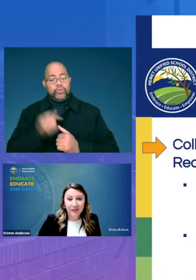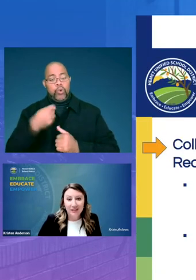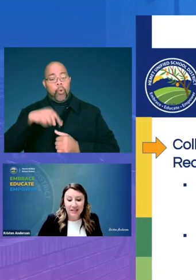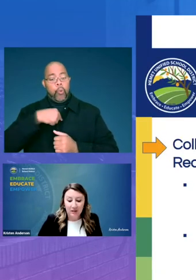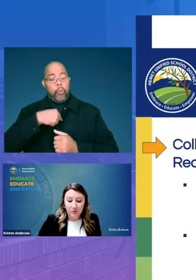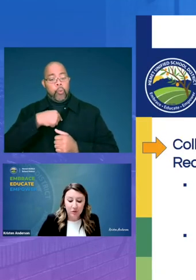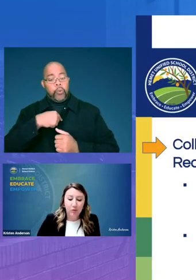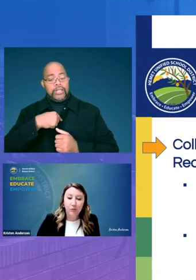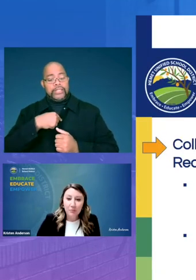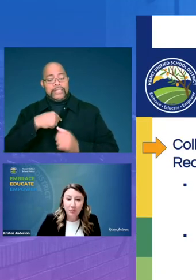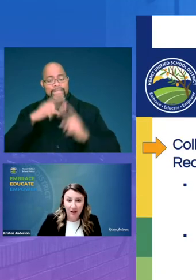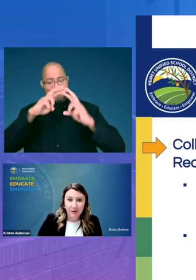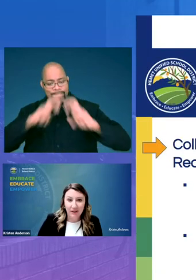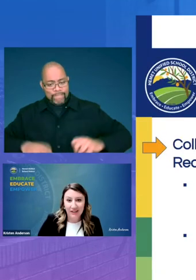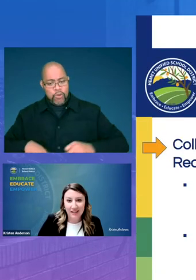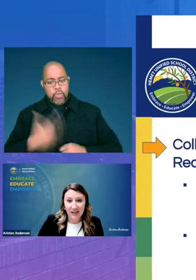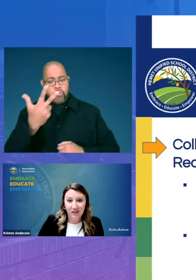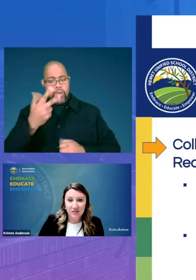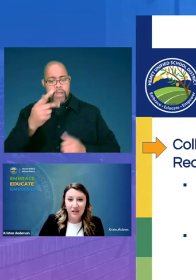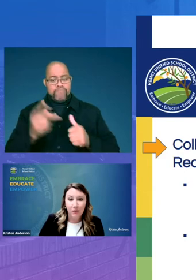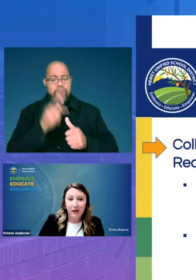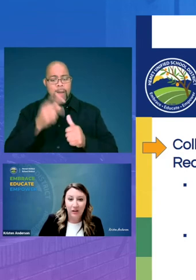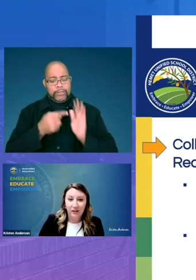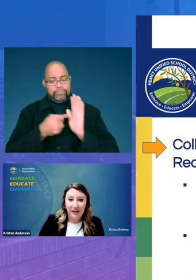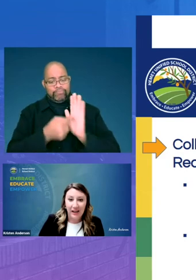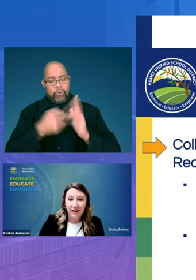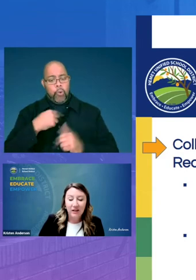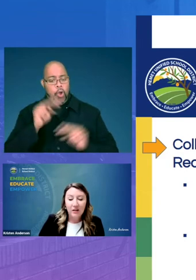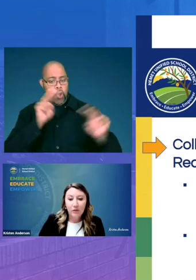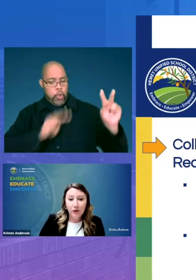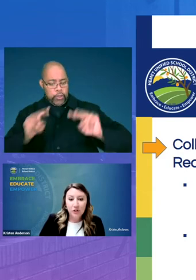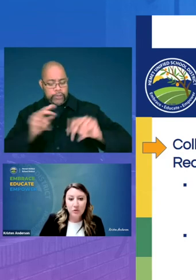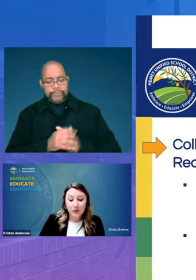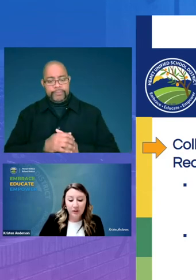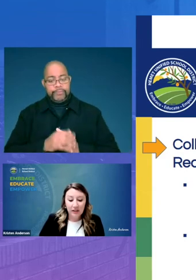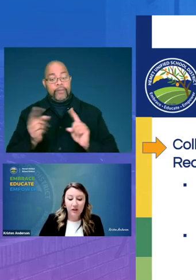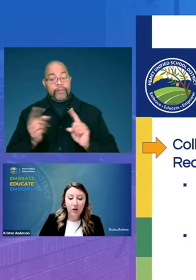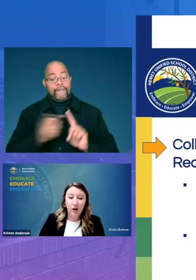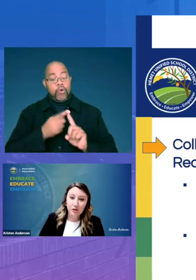it down to three primary indicators that we are looking at first we're looking at college and